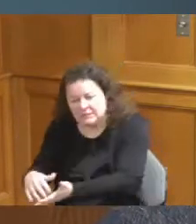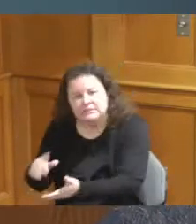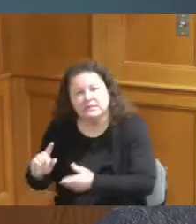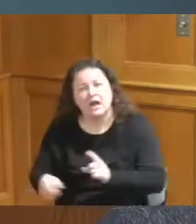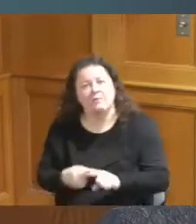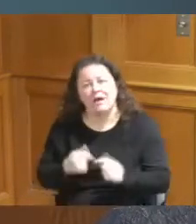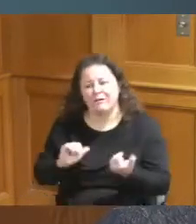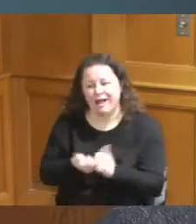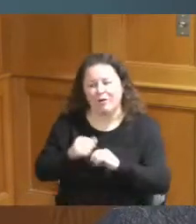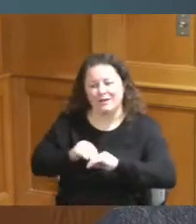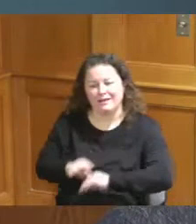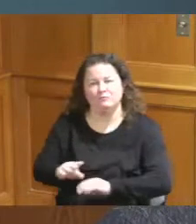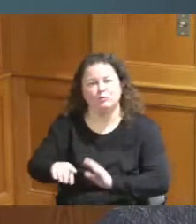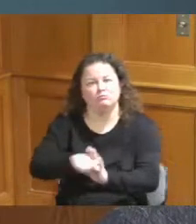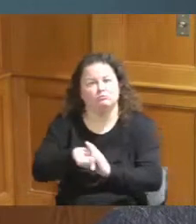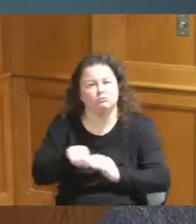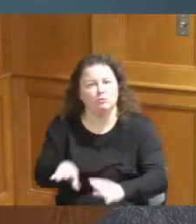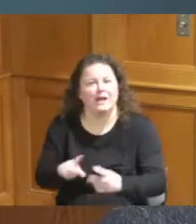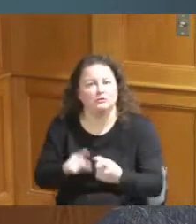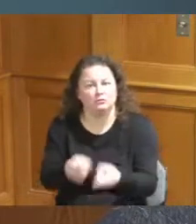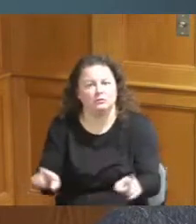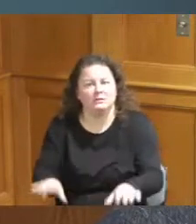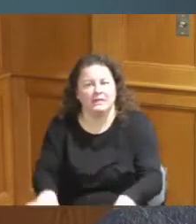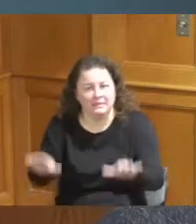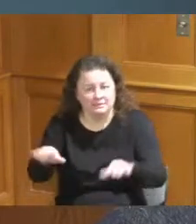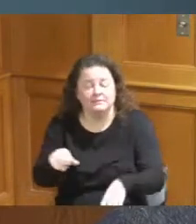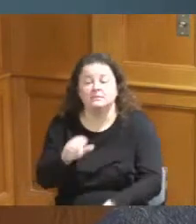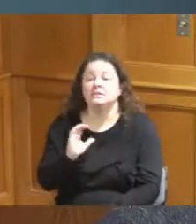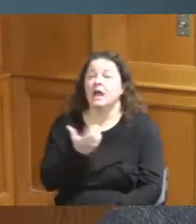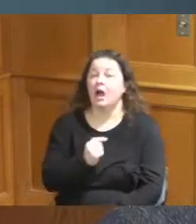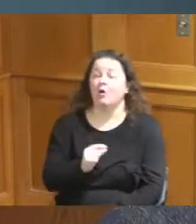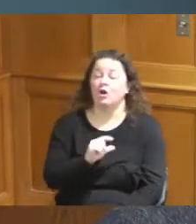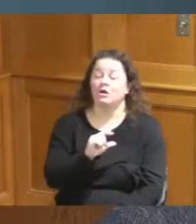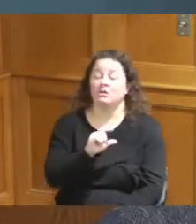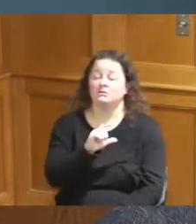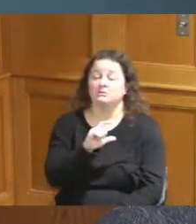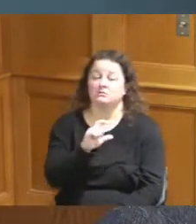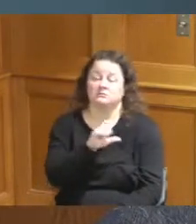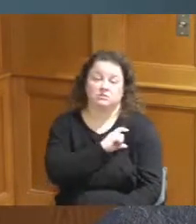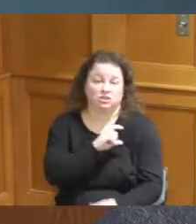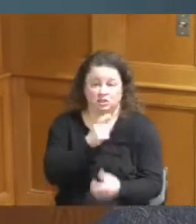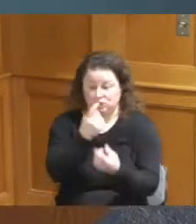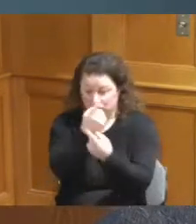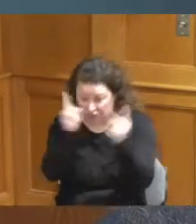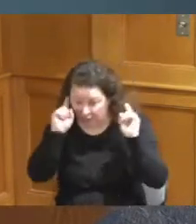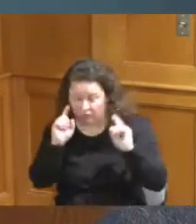the city put that gunnery or our Chiefs currently today both the Sheriff and the Chief put that gun